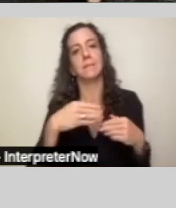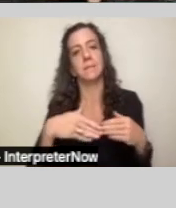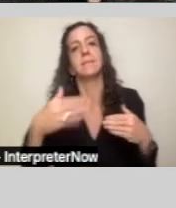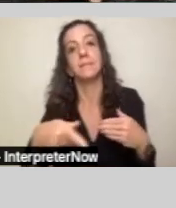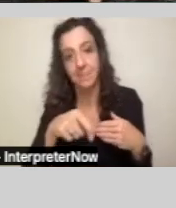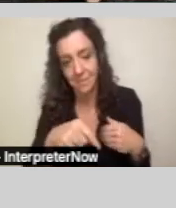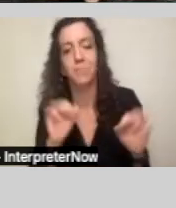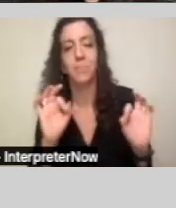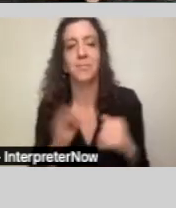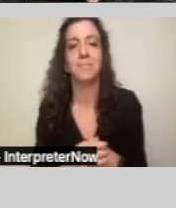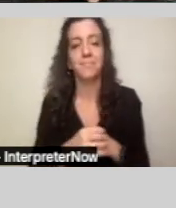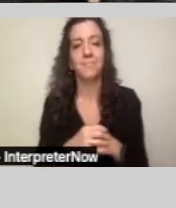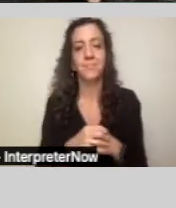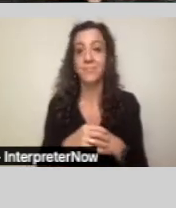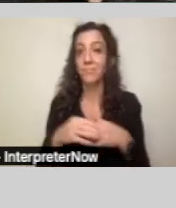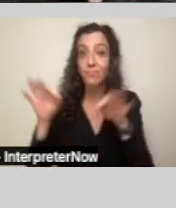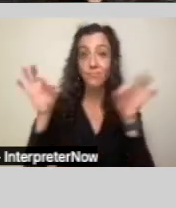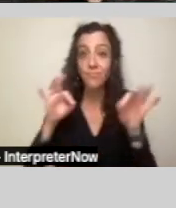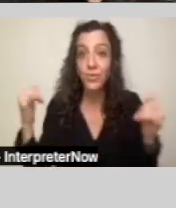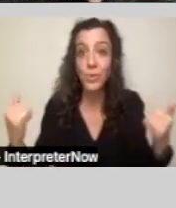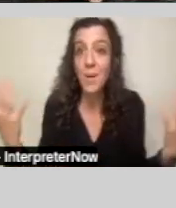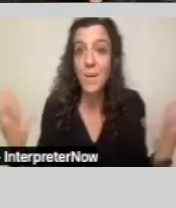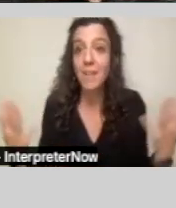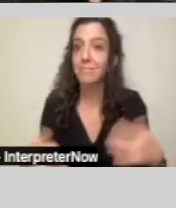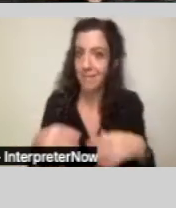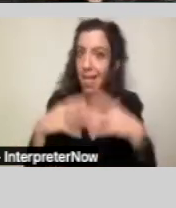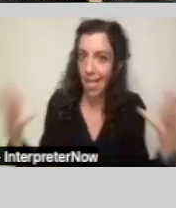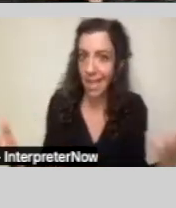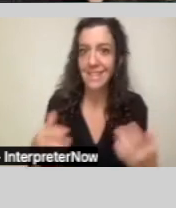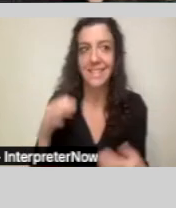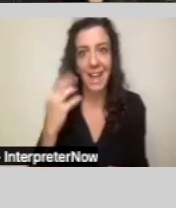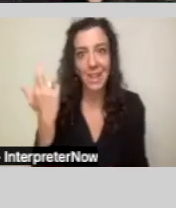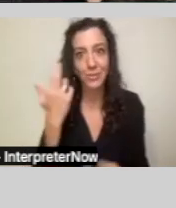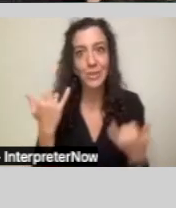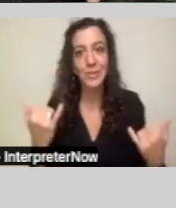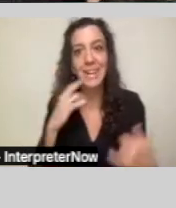What we are going to cover in this webinar today, we're covering a lot, that's why it's a 90 minute webinar.